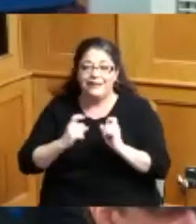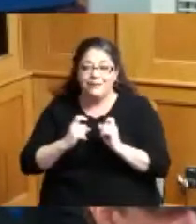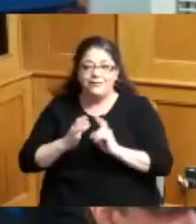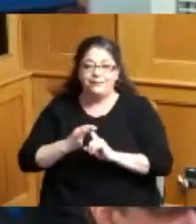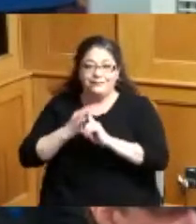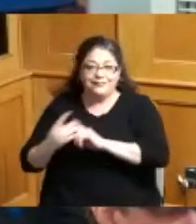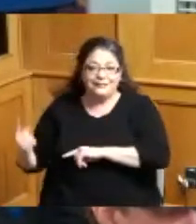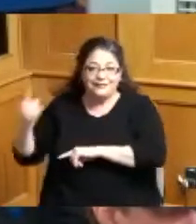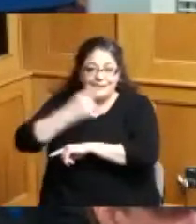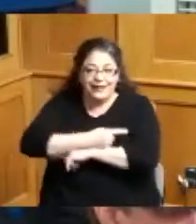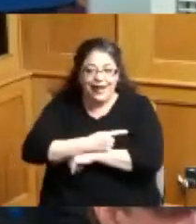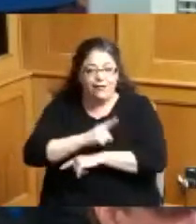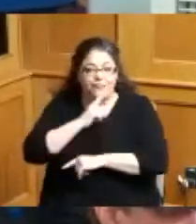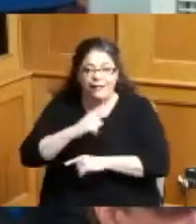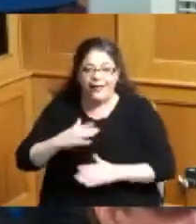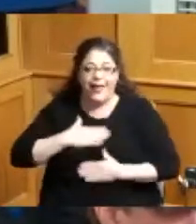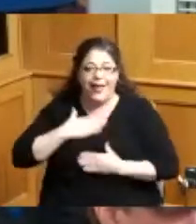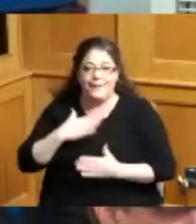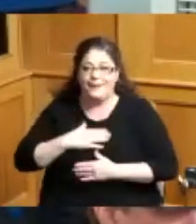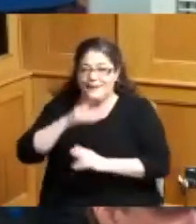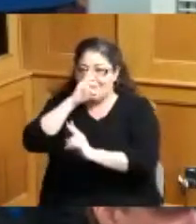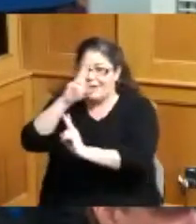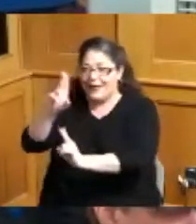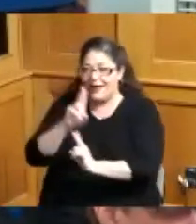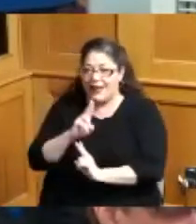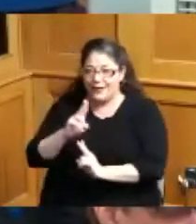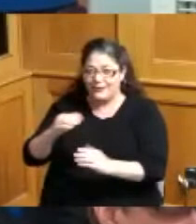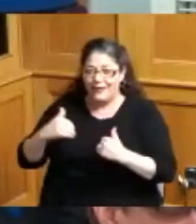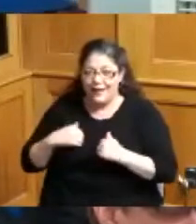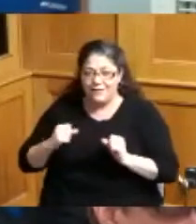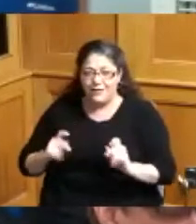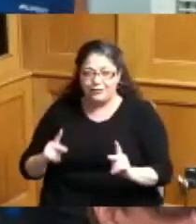just couldn't be more happier I couldn't be more honored to have this opportunity and